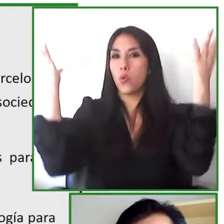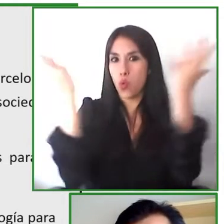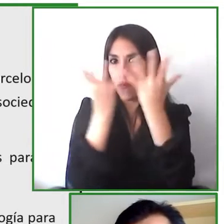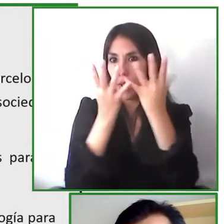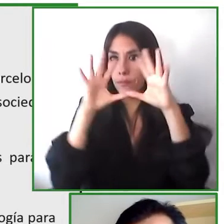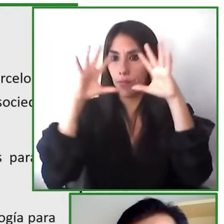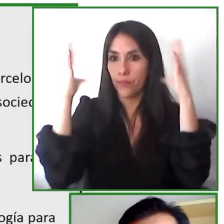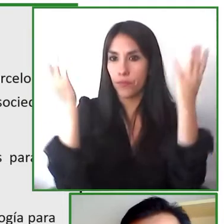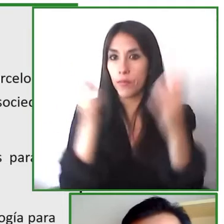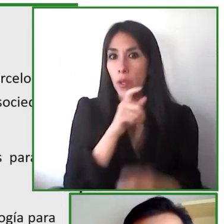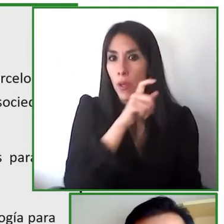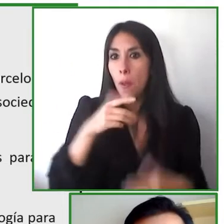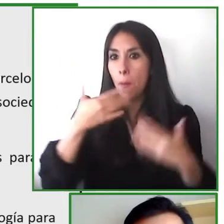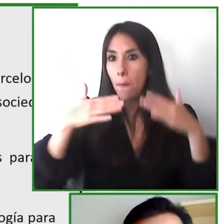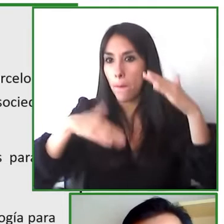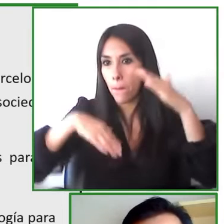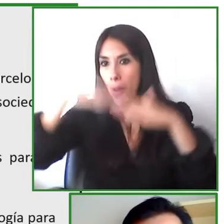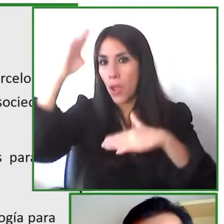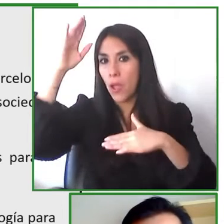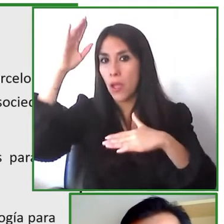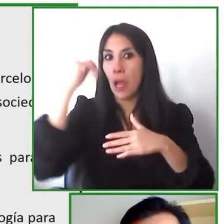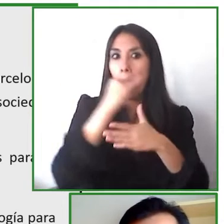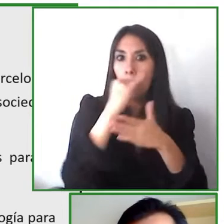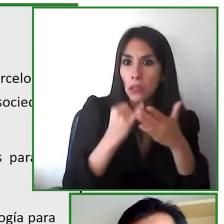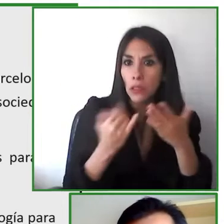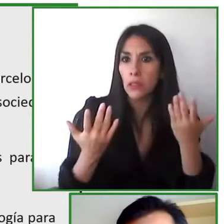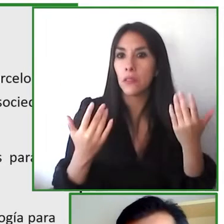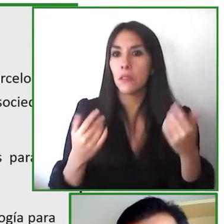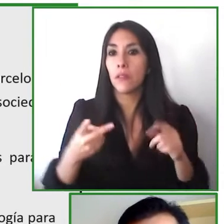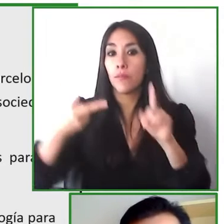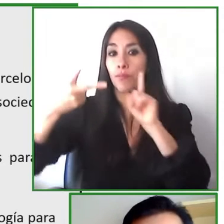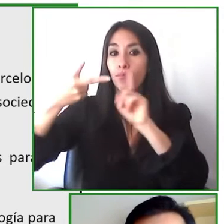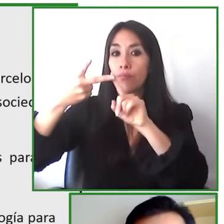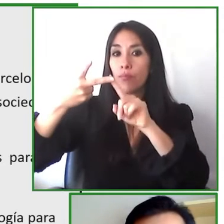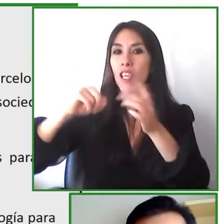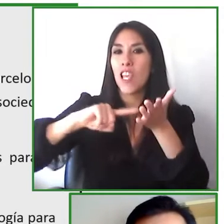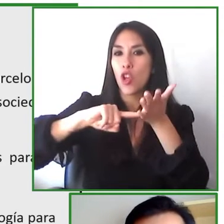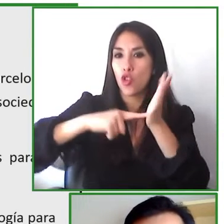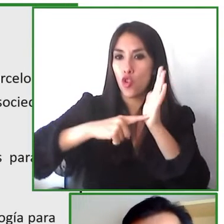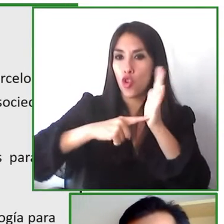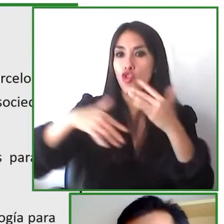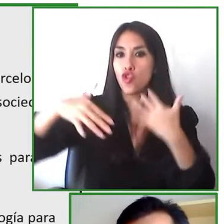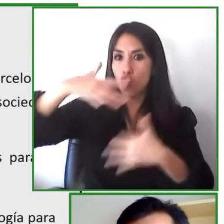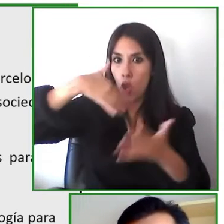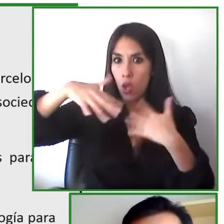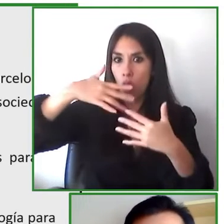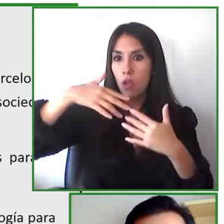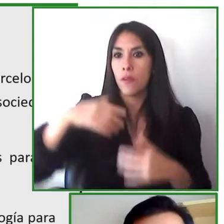we want it to be able to reach the greatest number of people possible and it's also